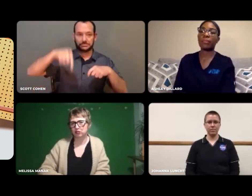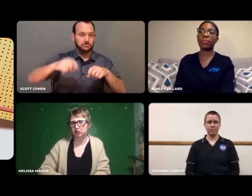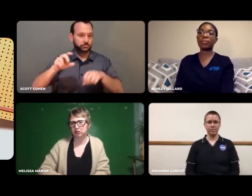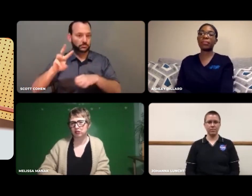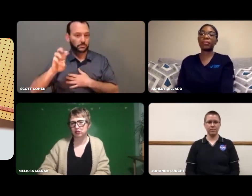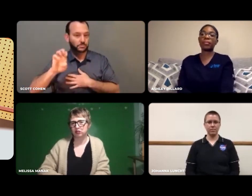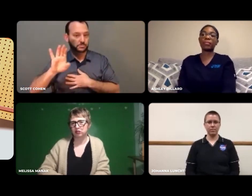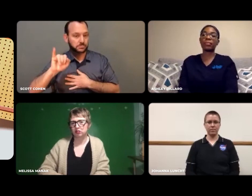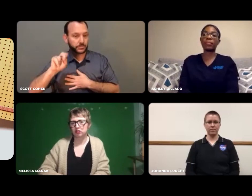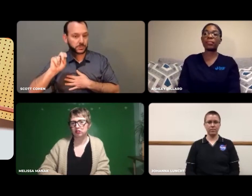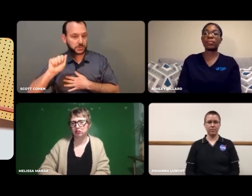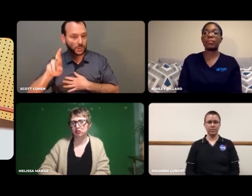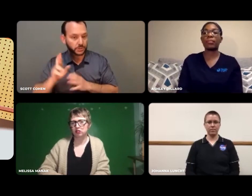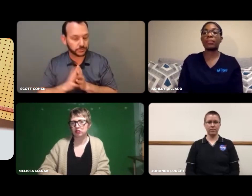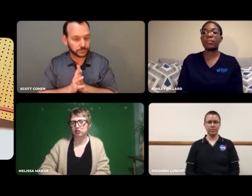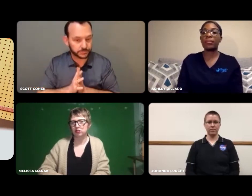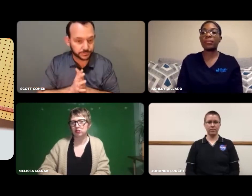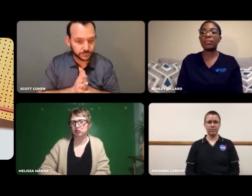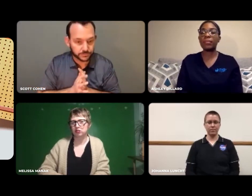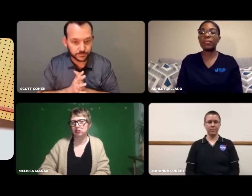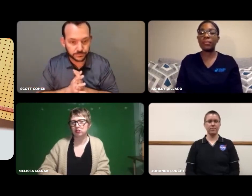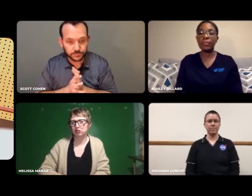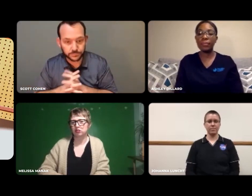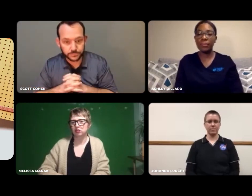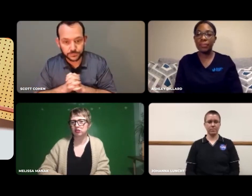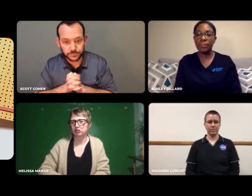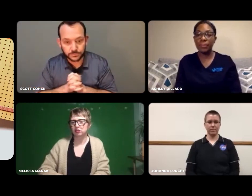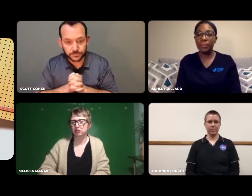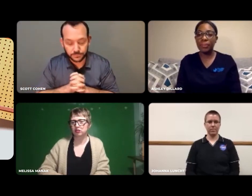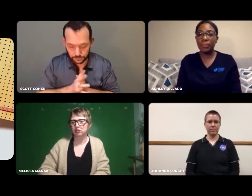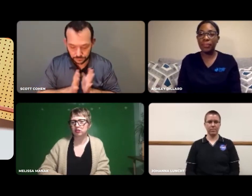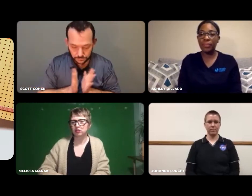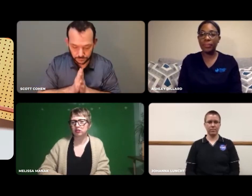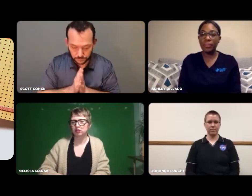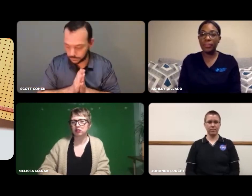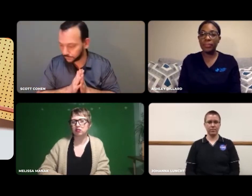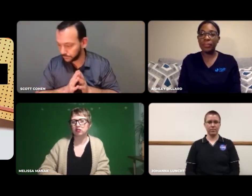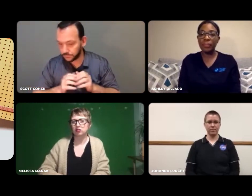to make this webinar accessible to our audience.